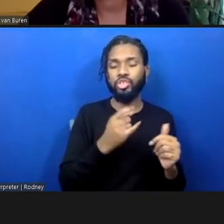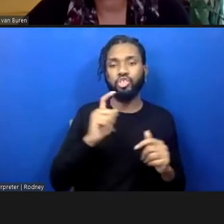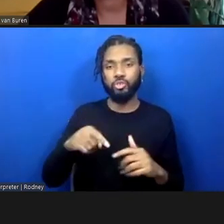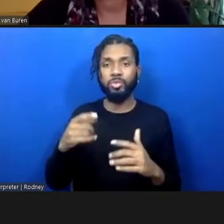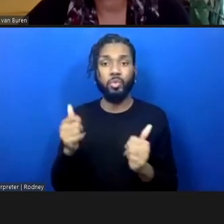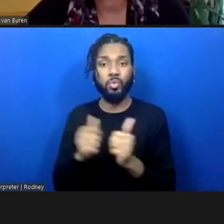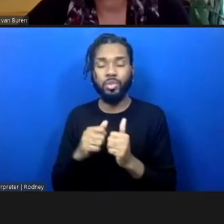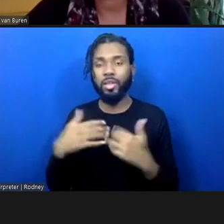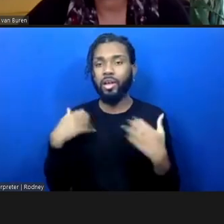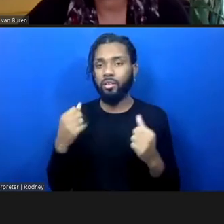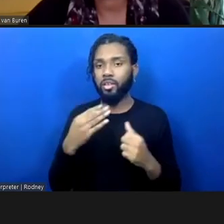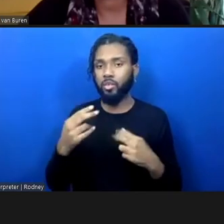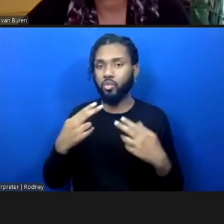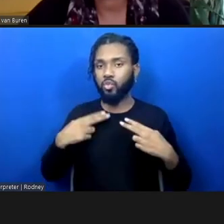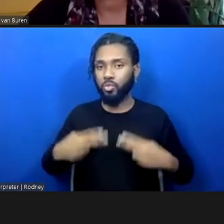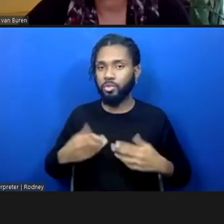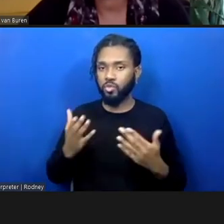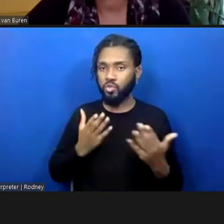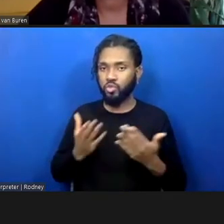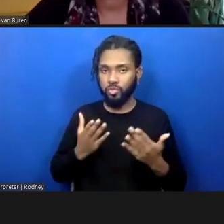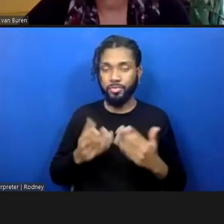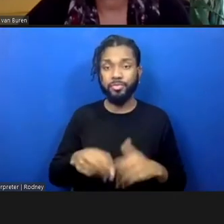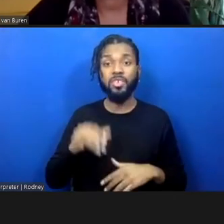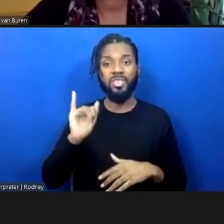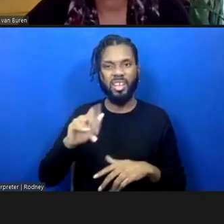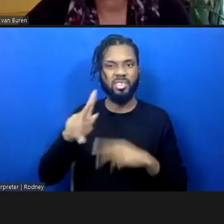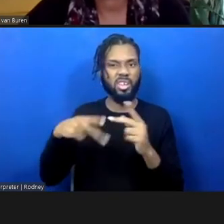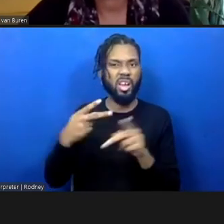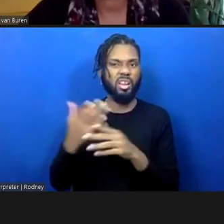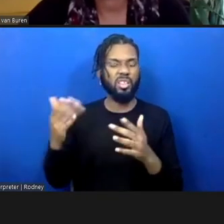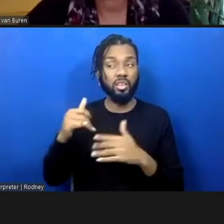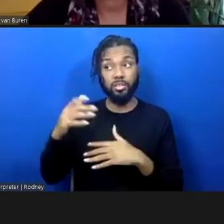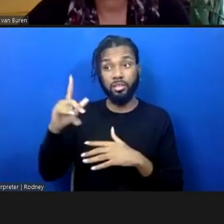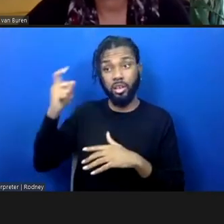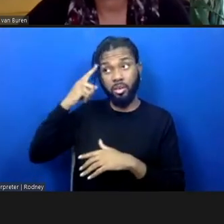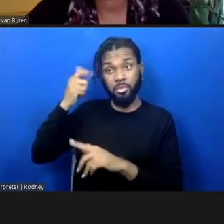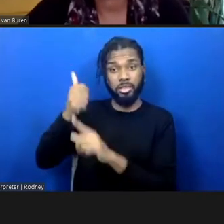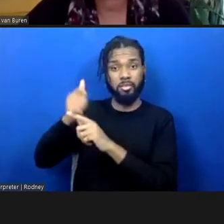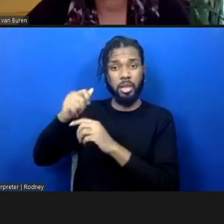And so these are the kinds of things that the federal government could change that could be beneficial.